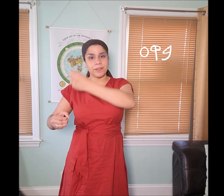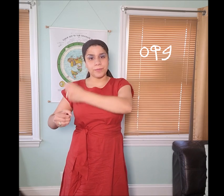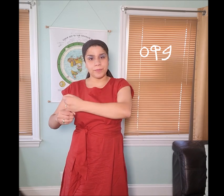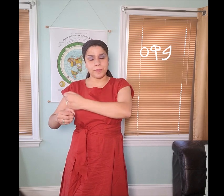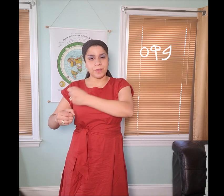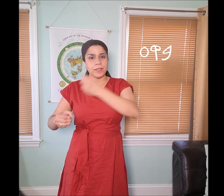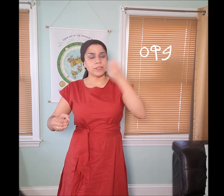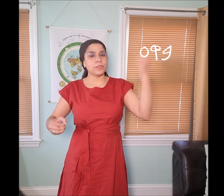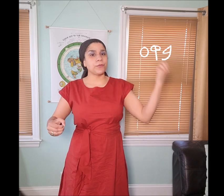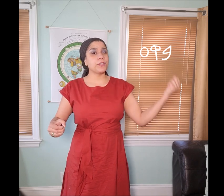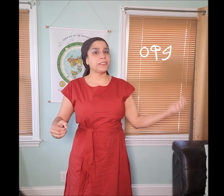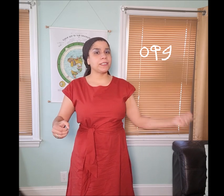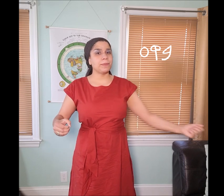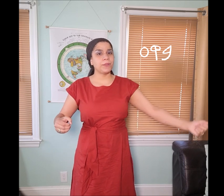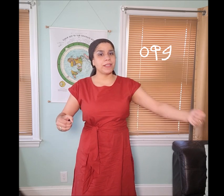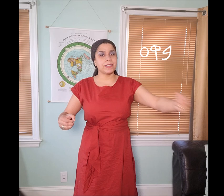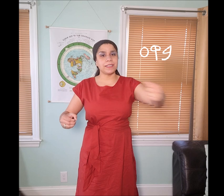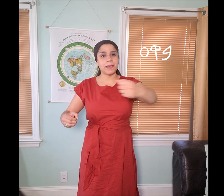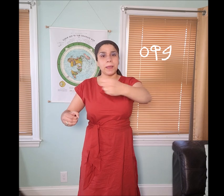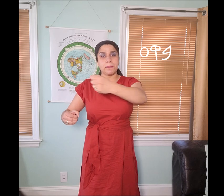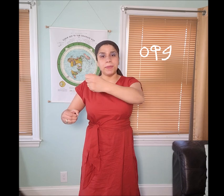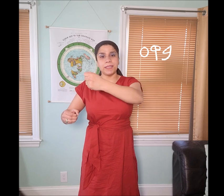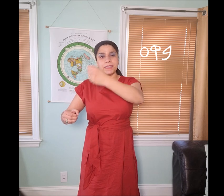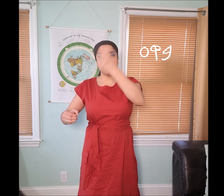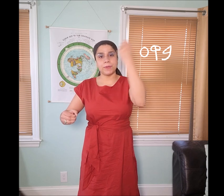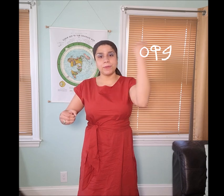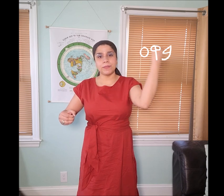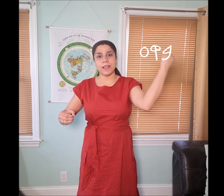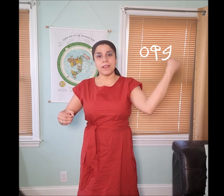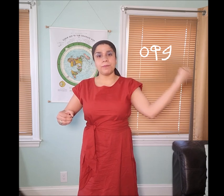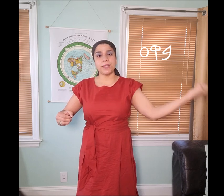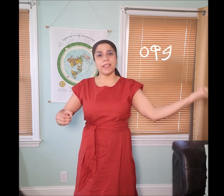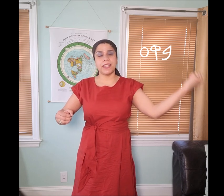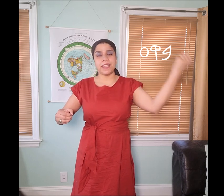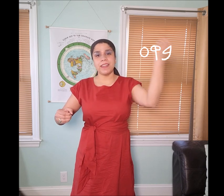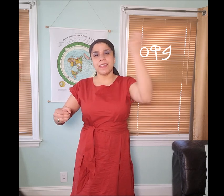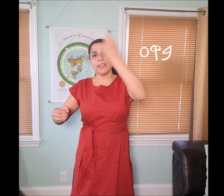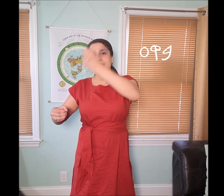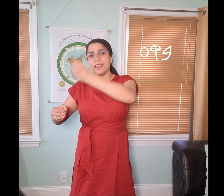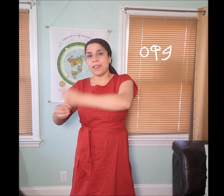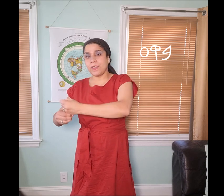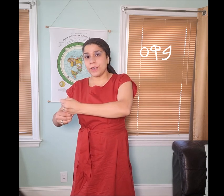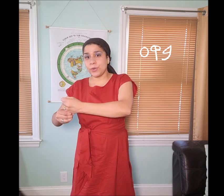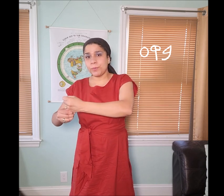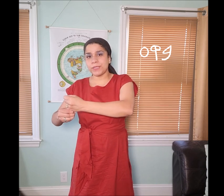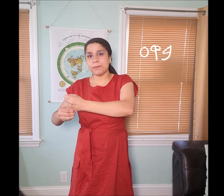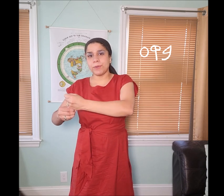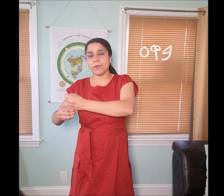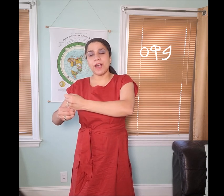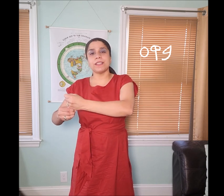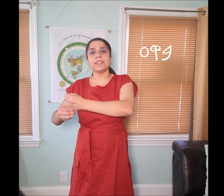So, the first symbol is the "𐤁 beyth" symbol of bringing it in, the "𐤒 qup" symbol on